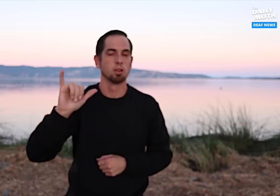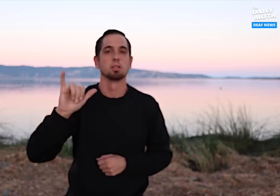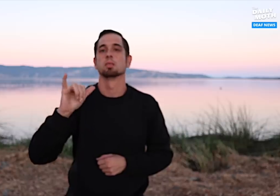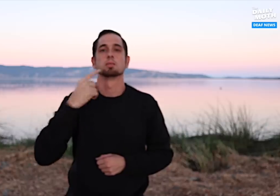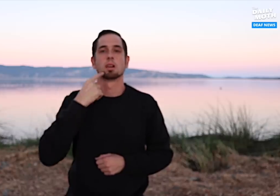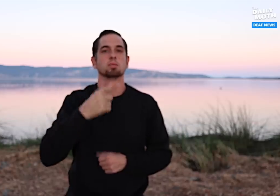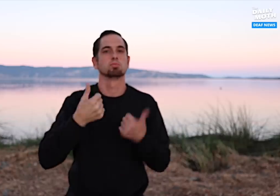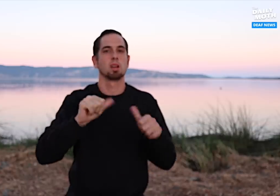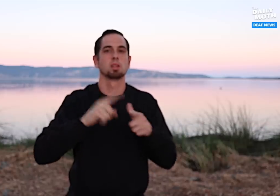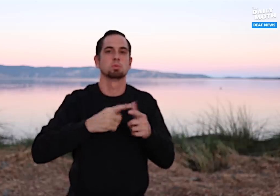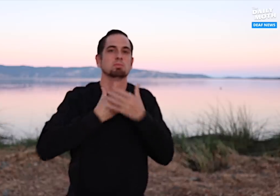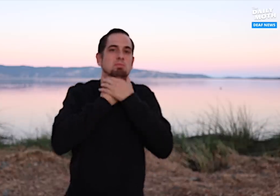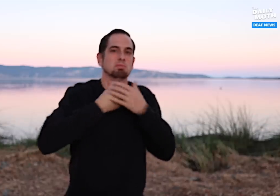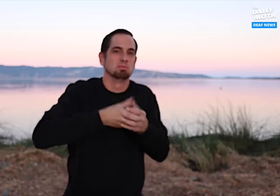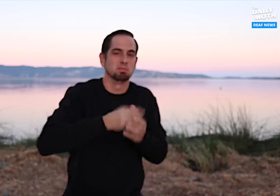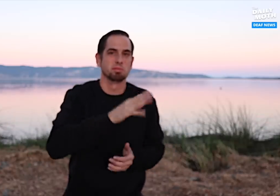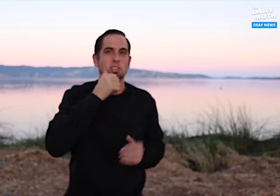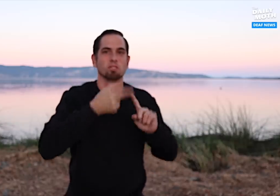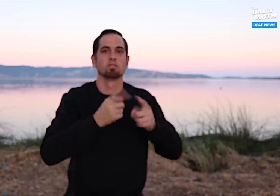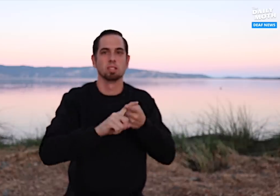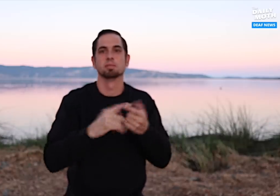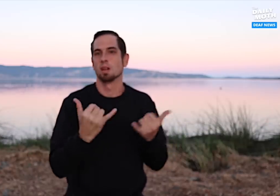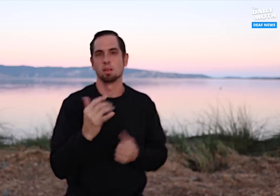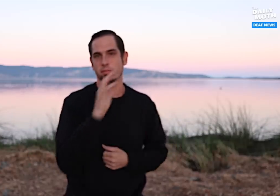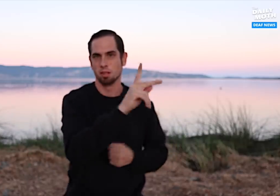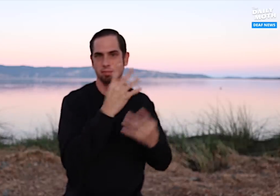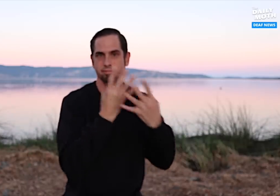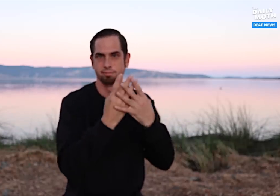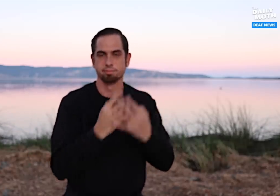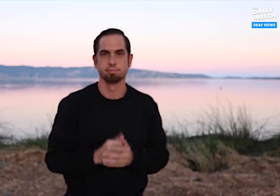when he attempted to strangle his girlfriend. So he’s back behind bars.